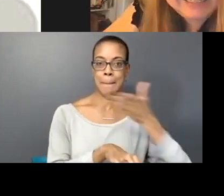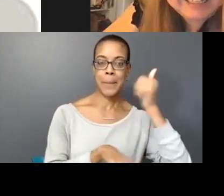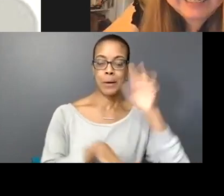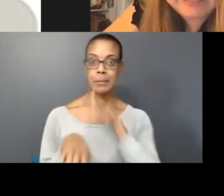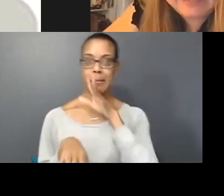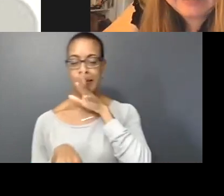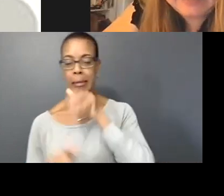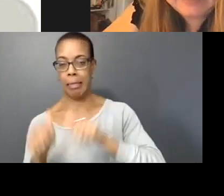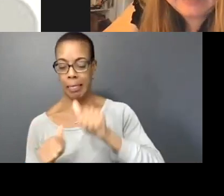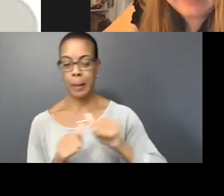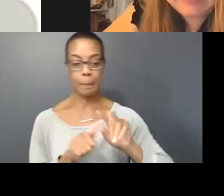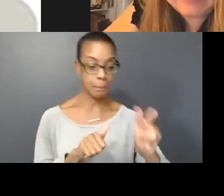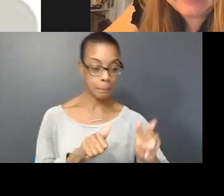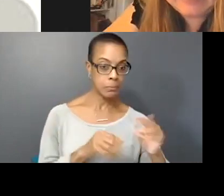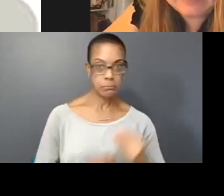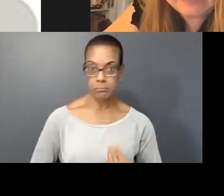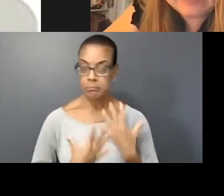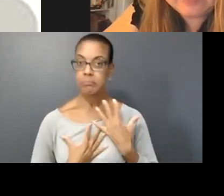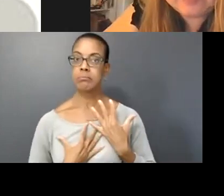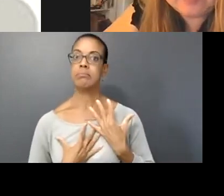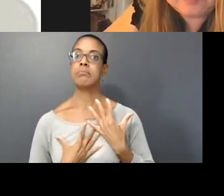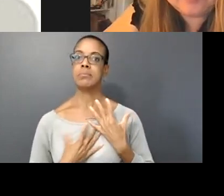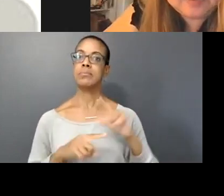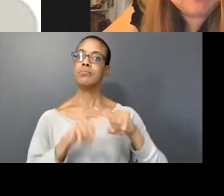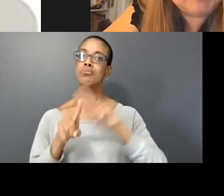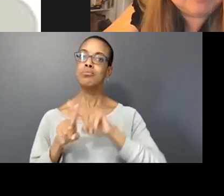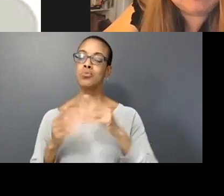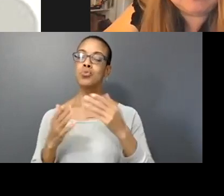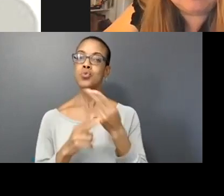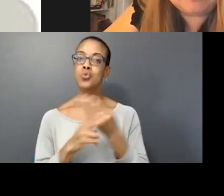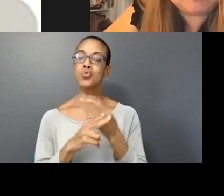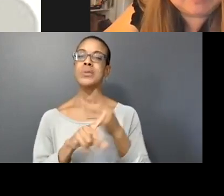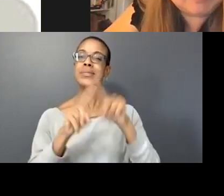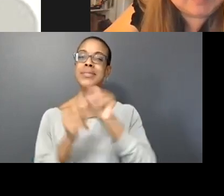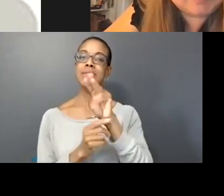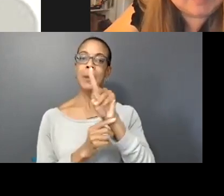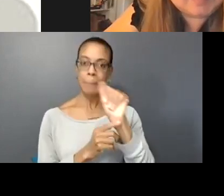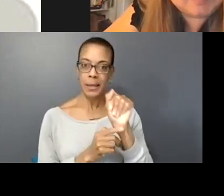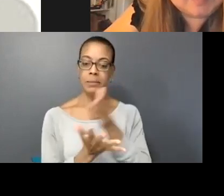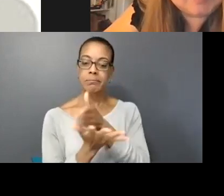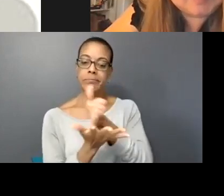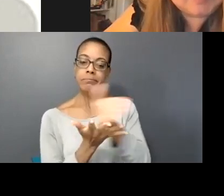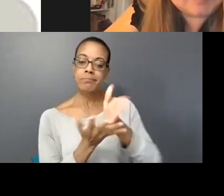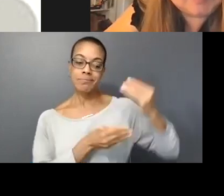Yeah I was really moved and inspired by the use of different media to build intergenerational collaboration. I felt that it evoked the unspoken